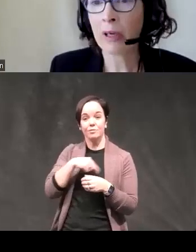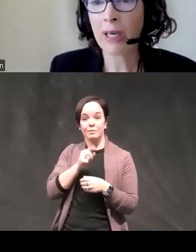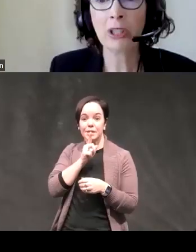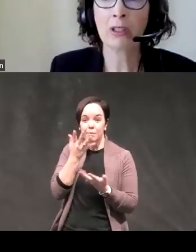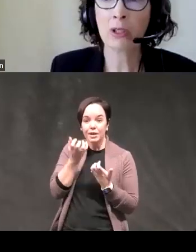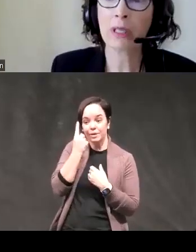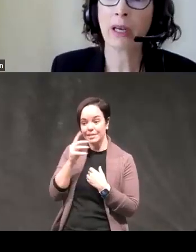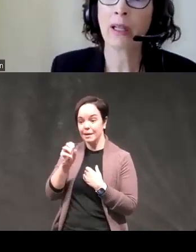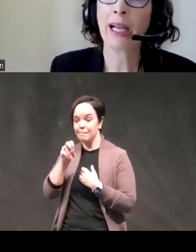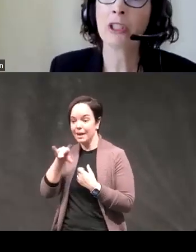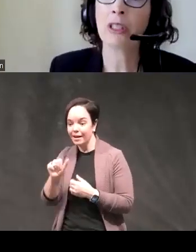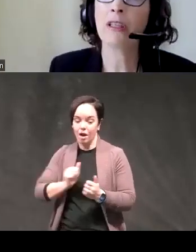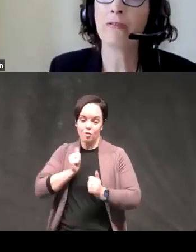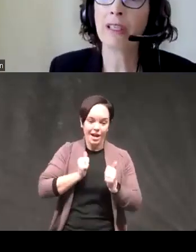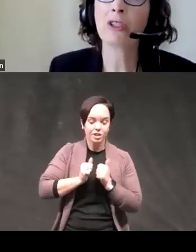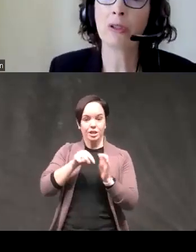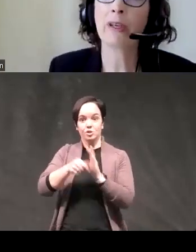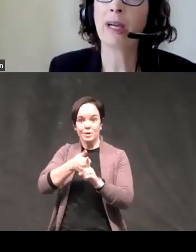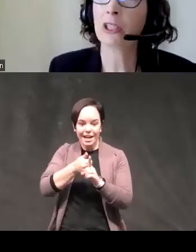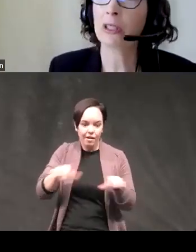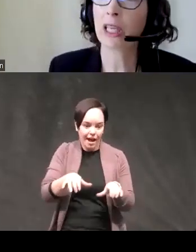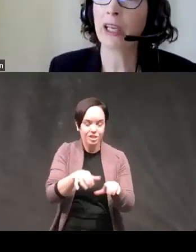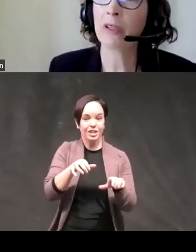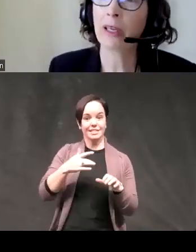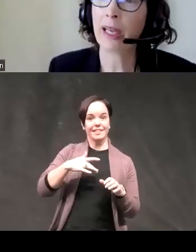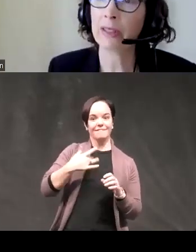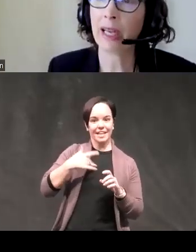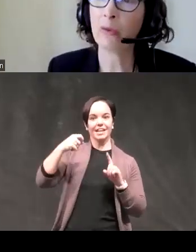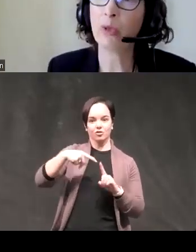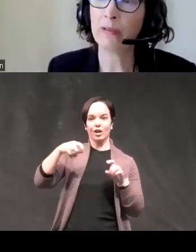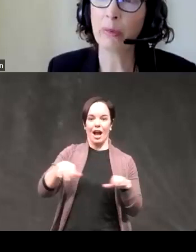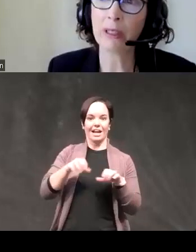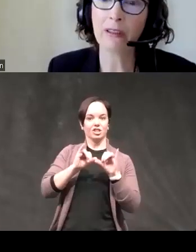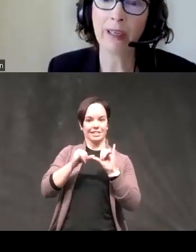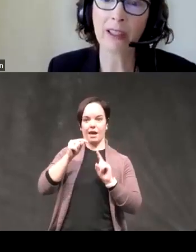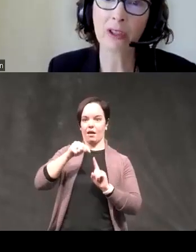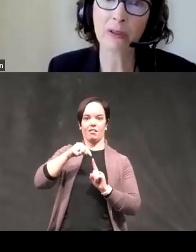and aggression and suicidal action the feelings Trigger action scale has had more robust effects